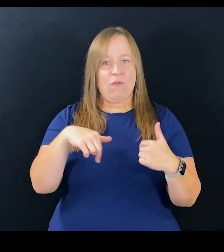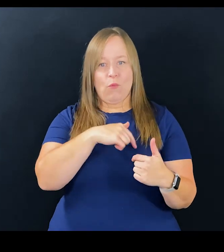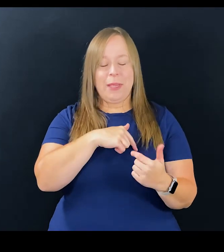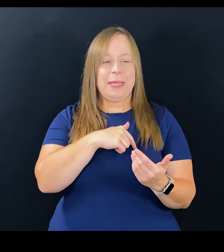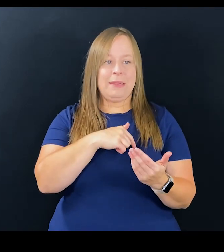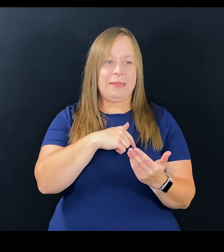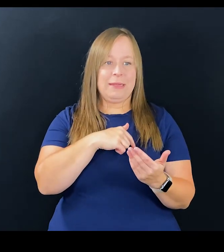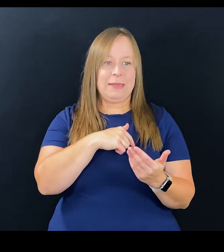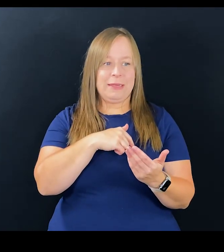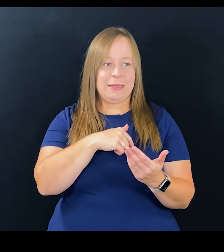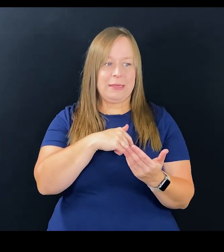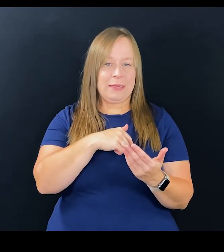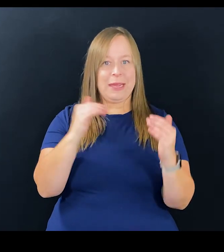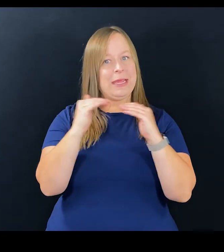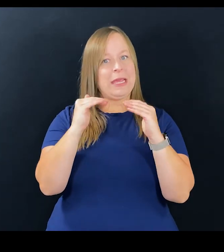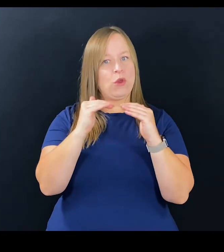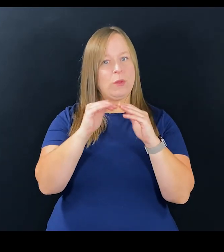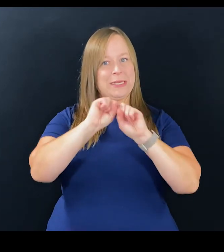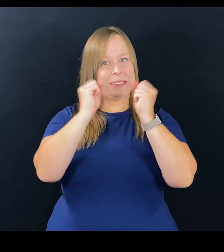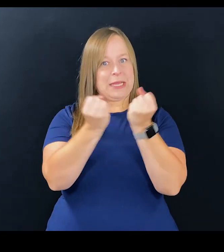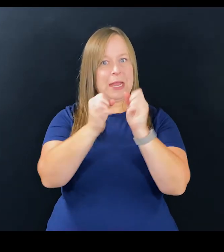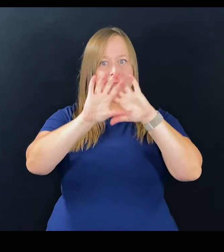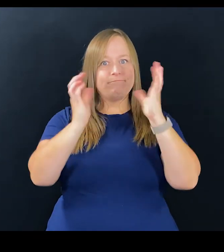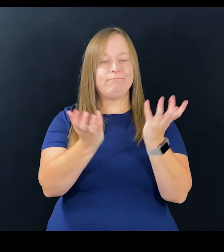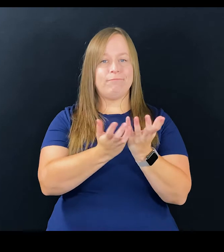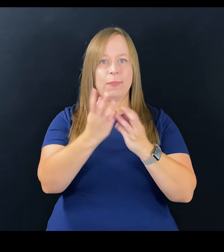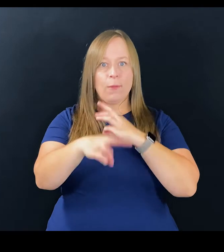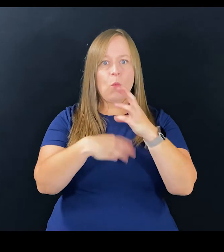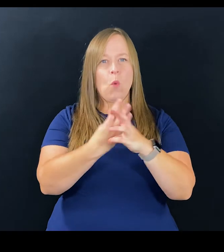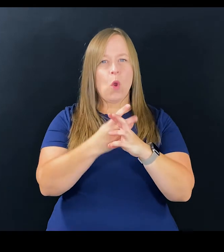And if we are gonna be equal in society,